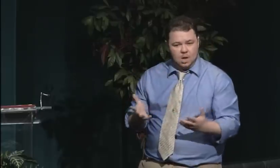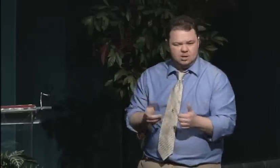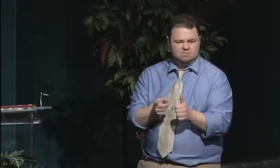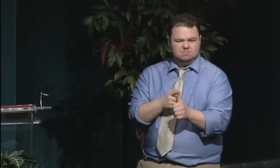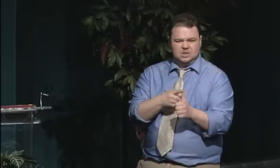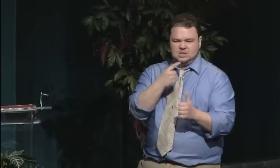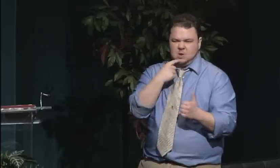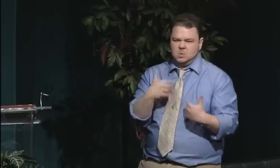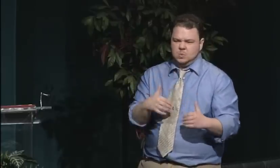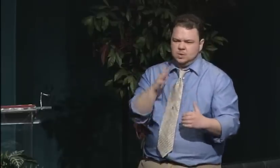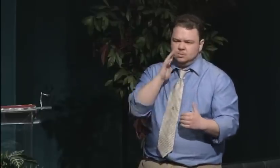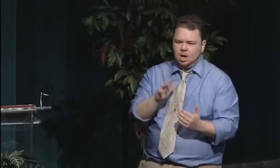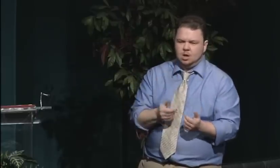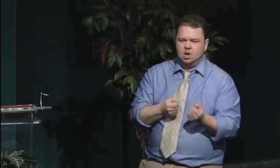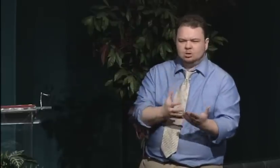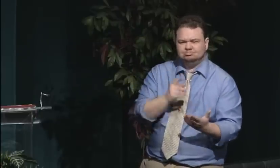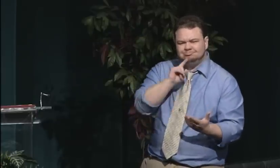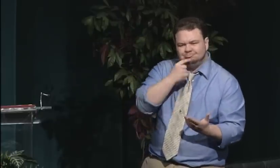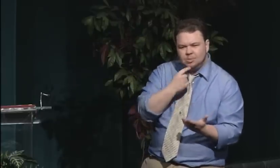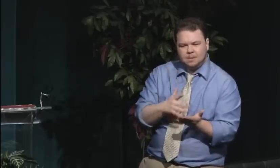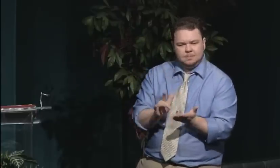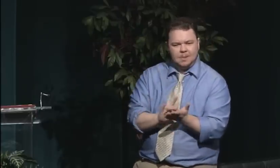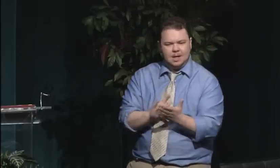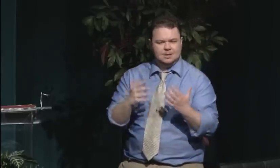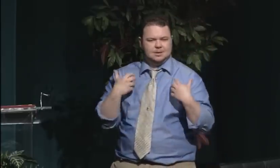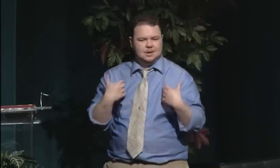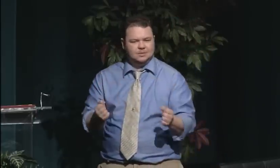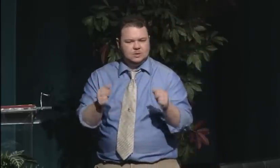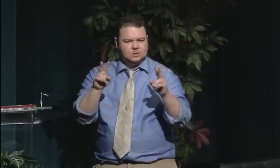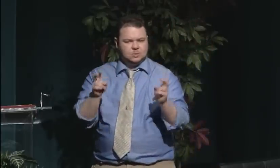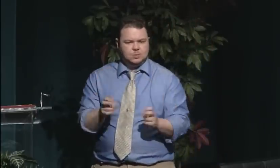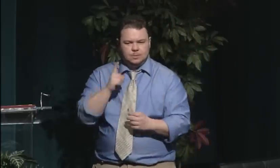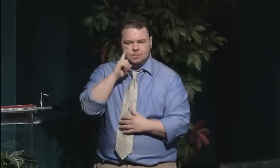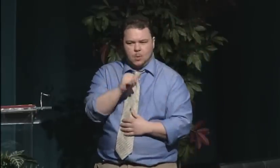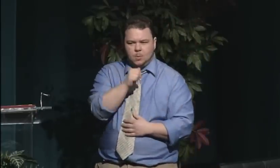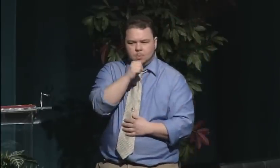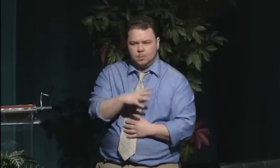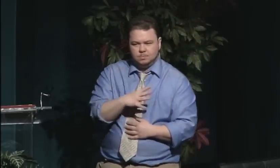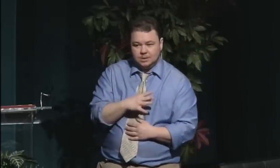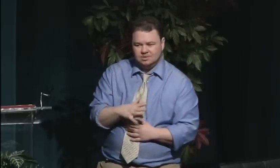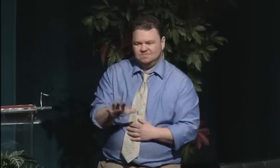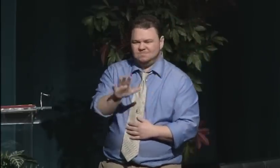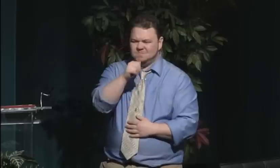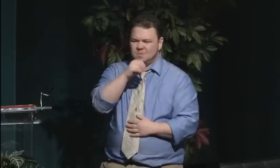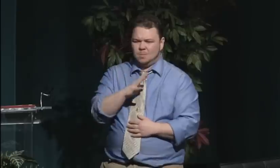and having the courses and expectations applied equally to both groups.